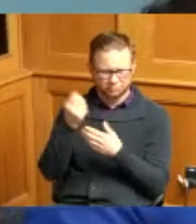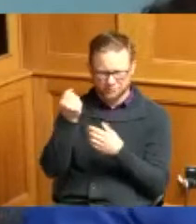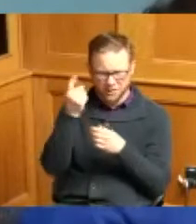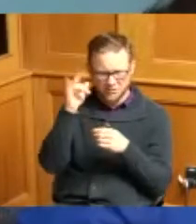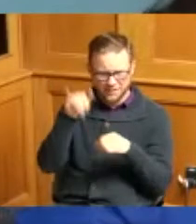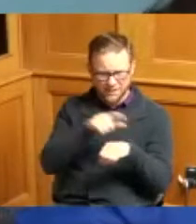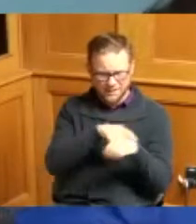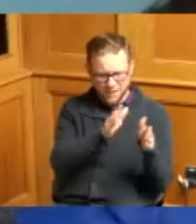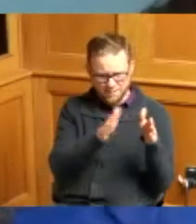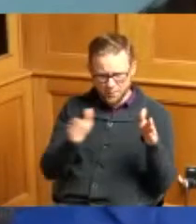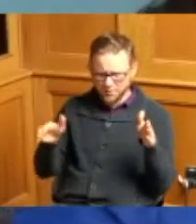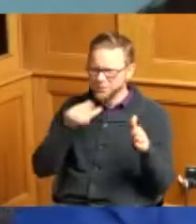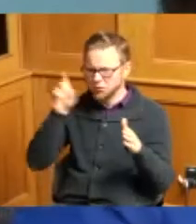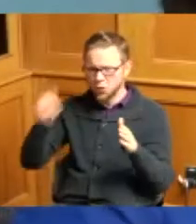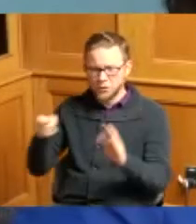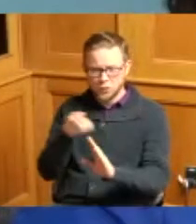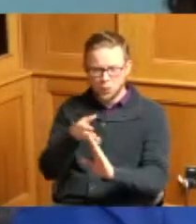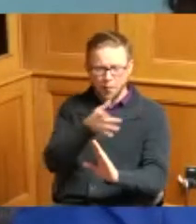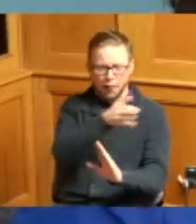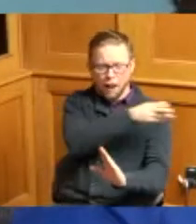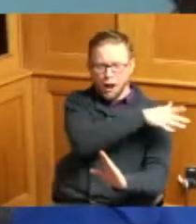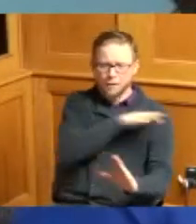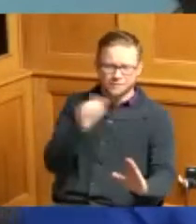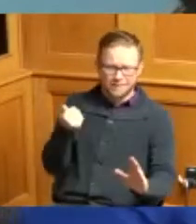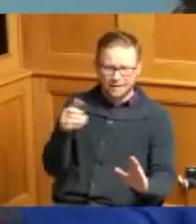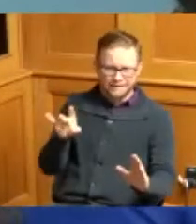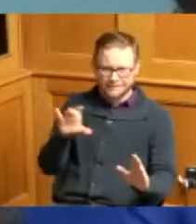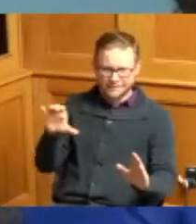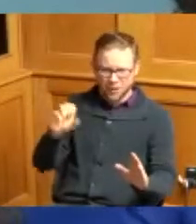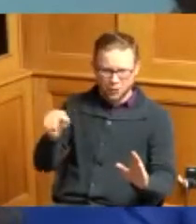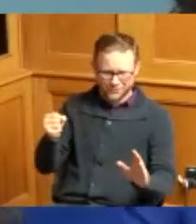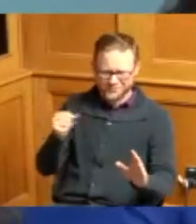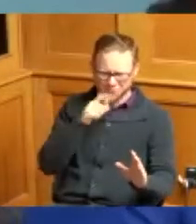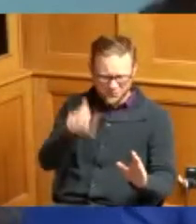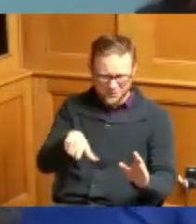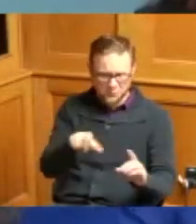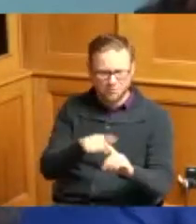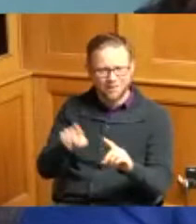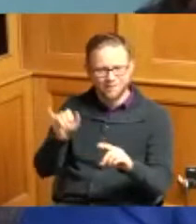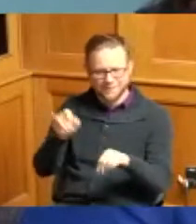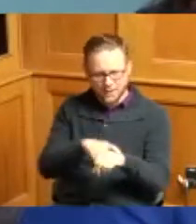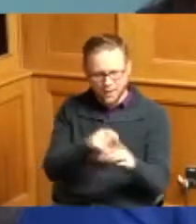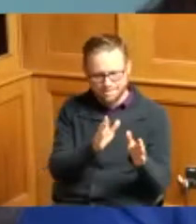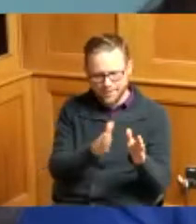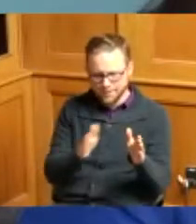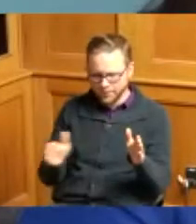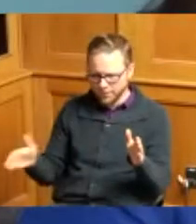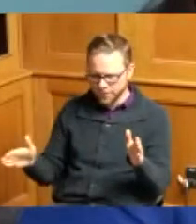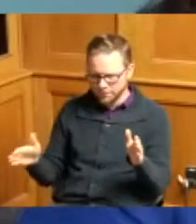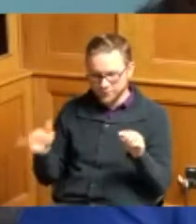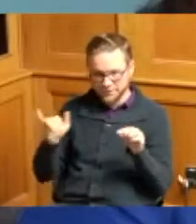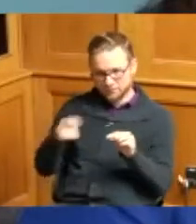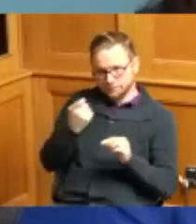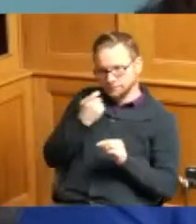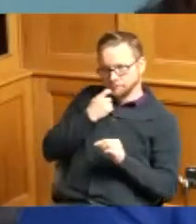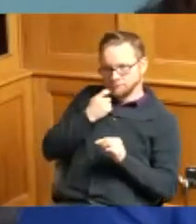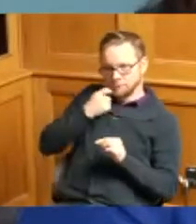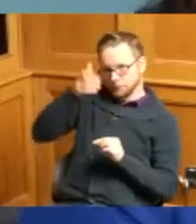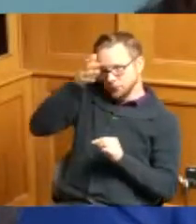the 1800s because but just kind of the timeline because just from that testimony sometimes you